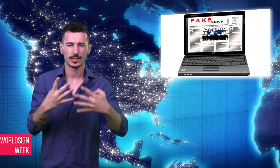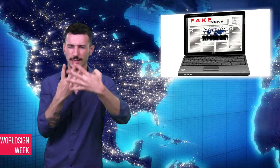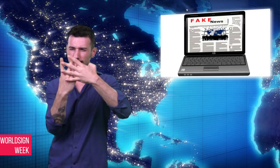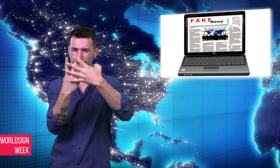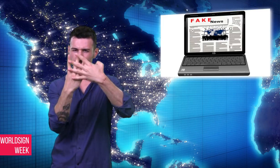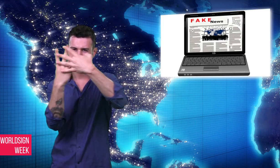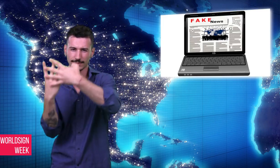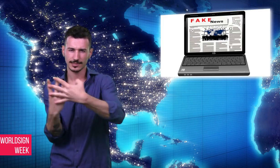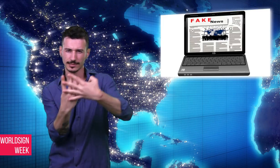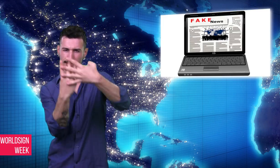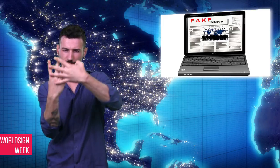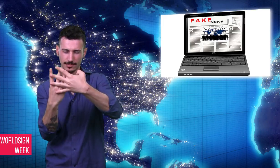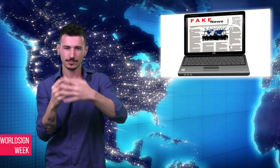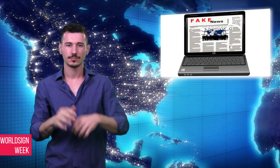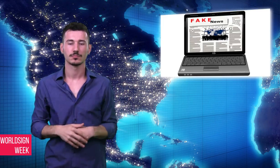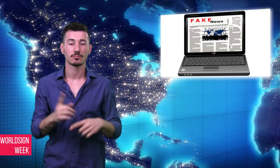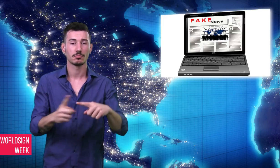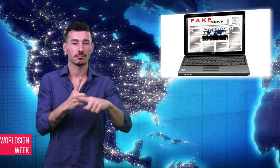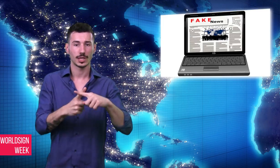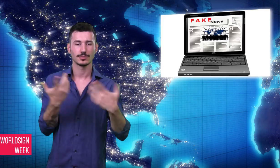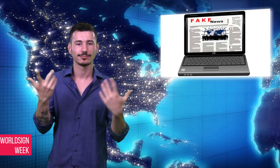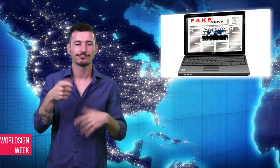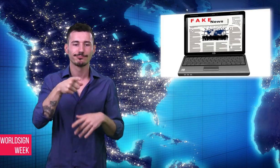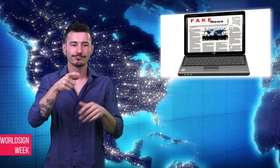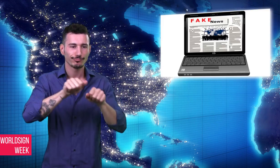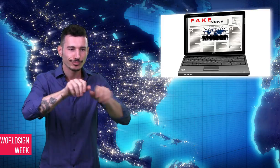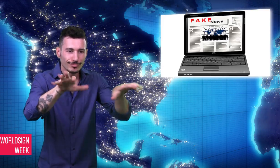suspicious accounts, fact-checking, and